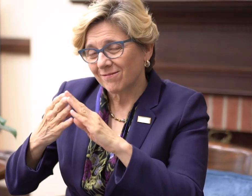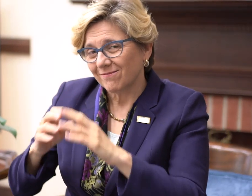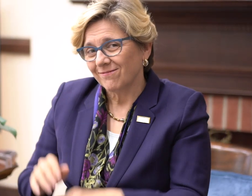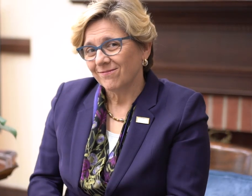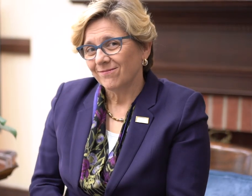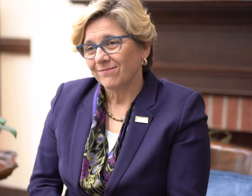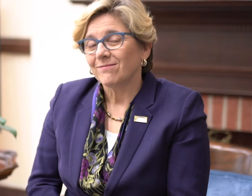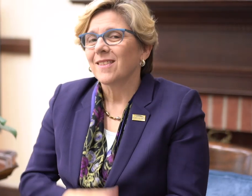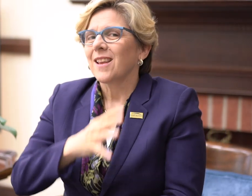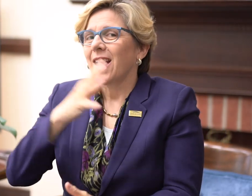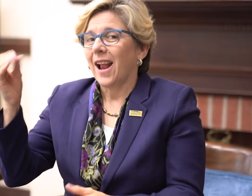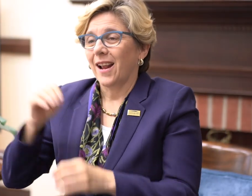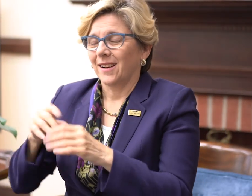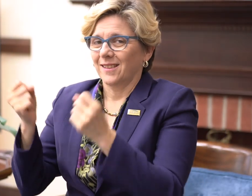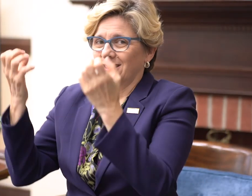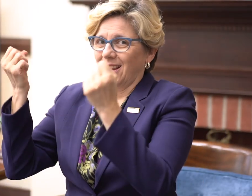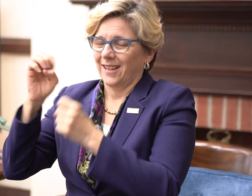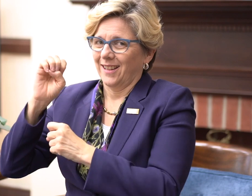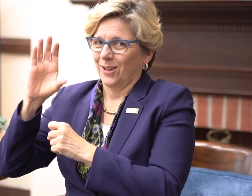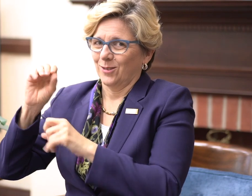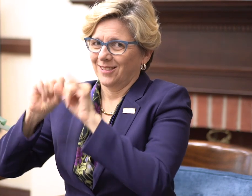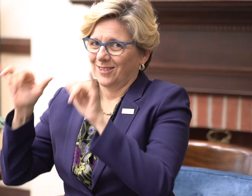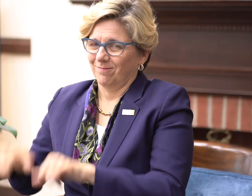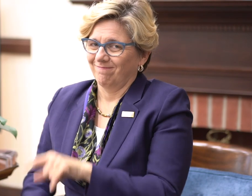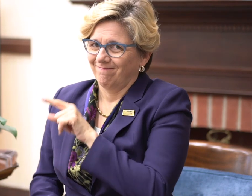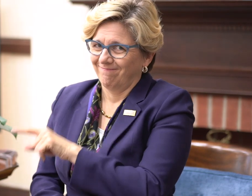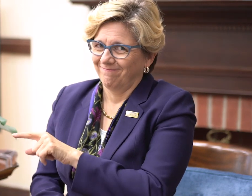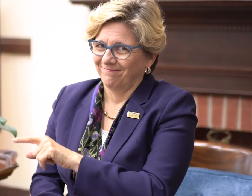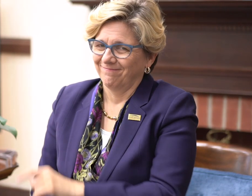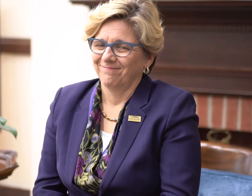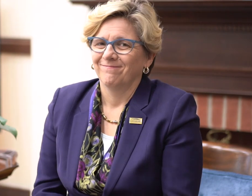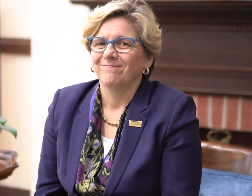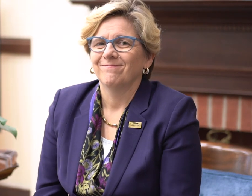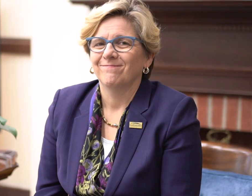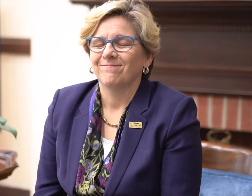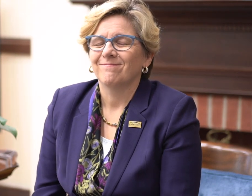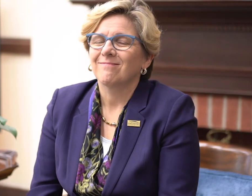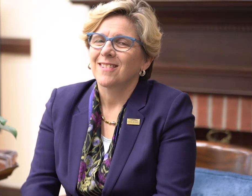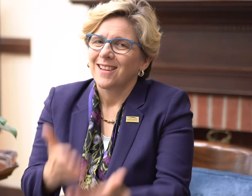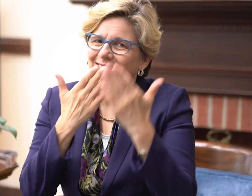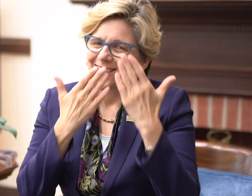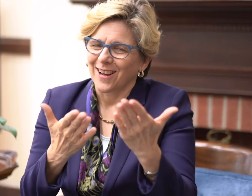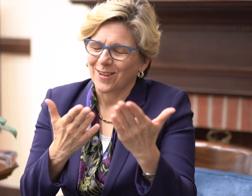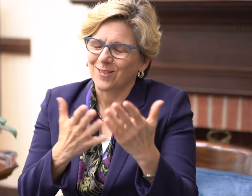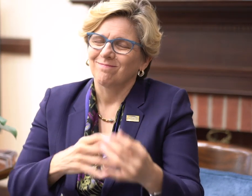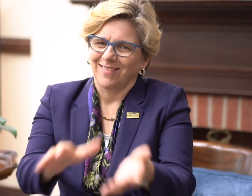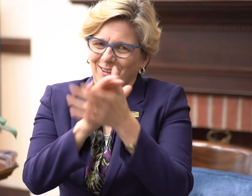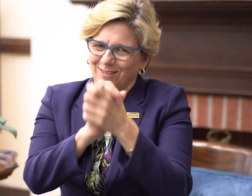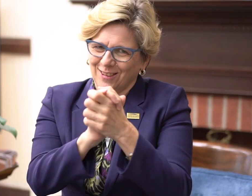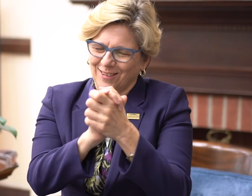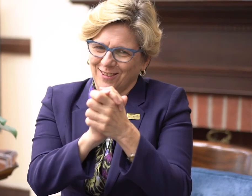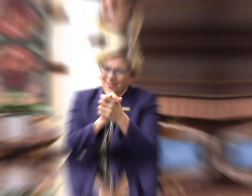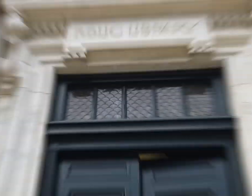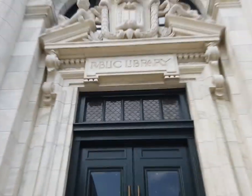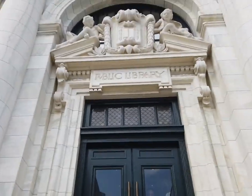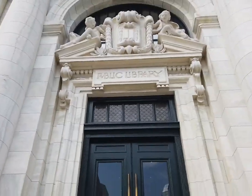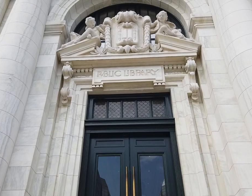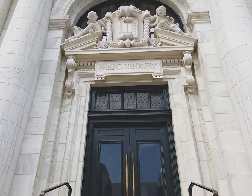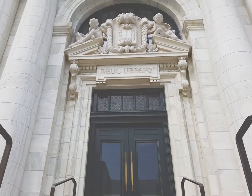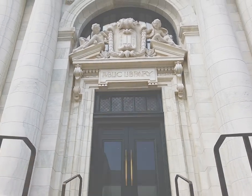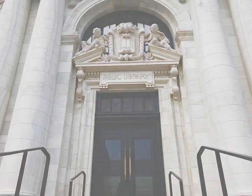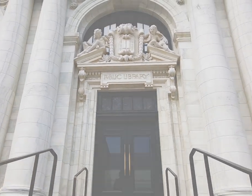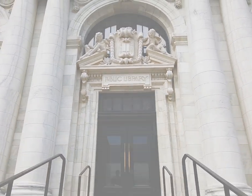communities and in the signing ecosystem thank you and congratulations.